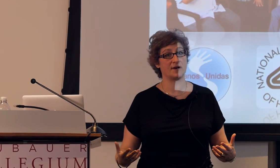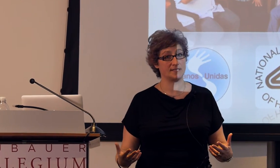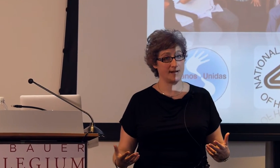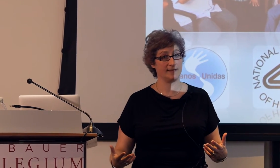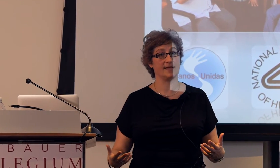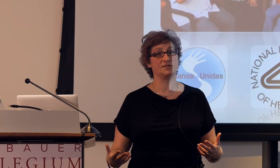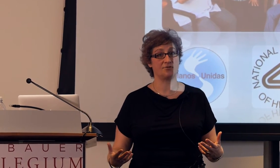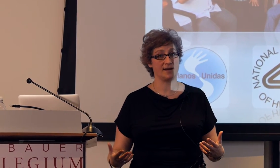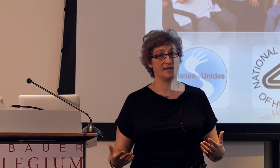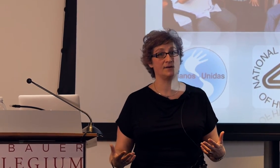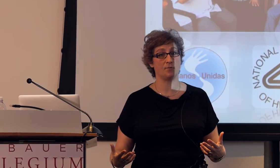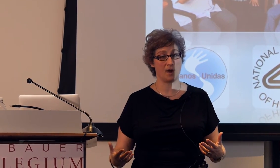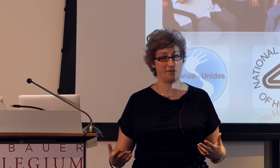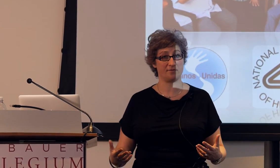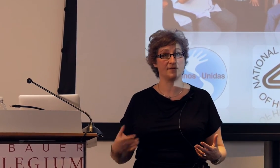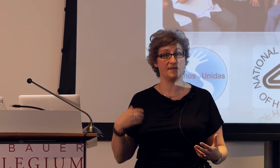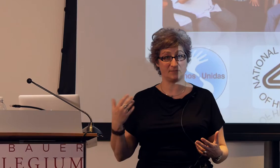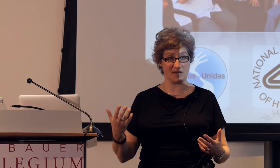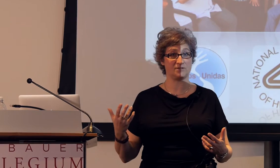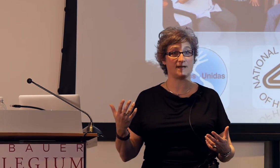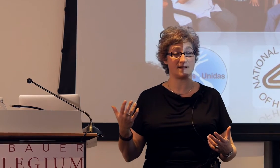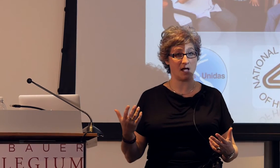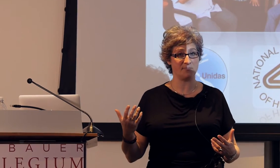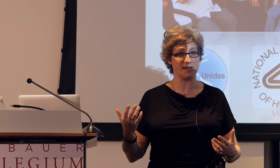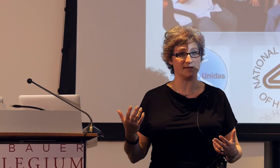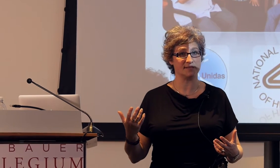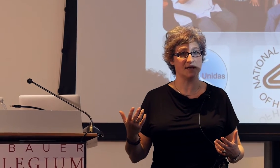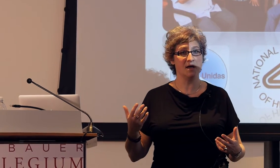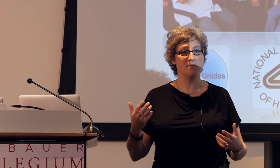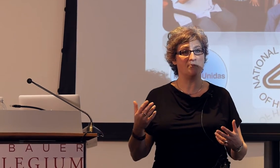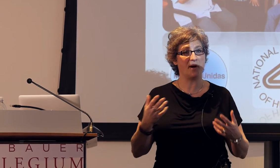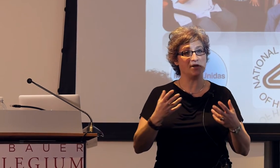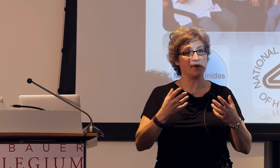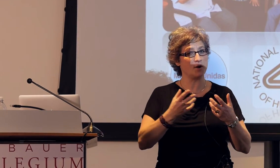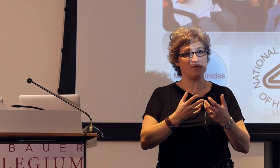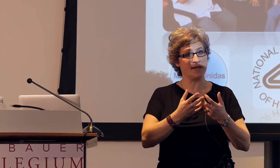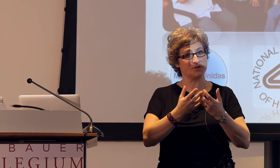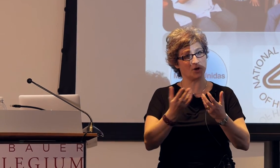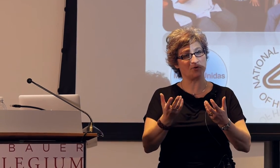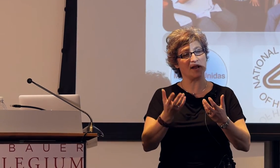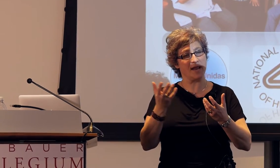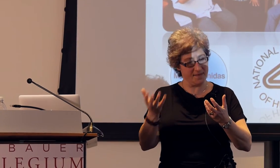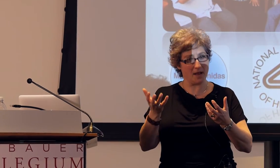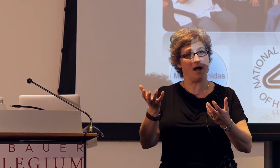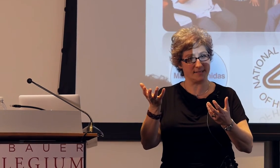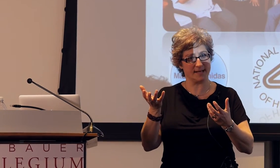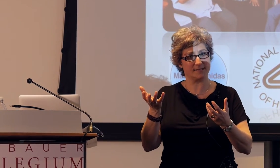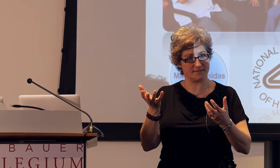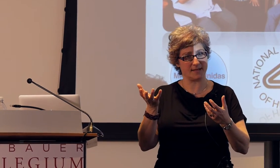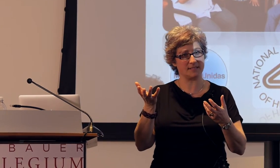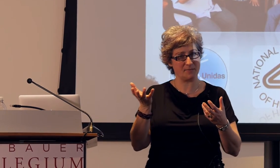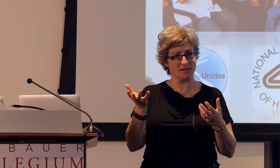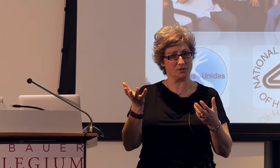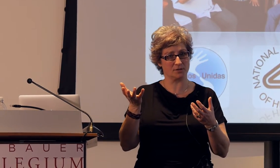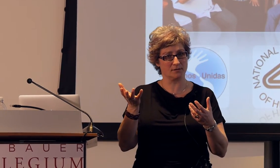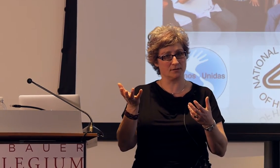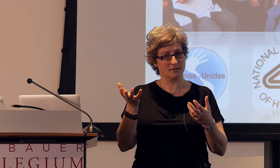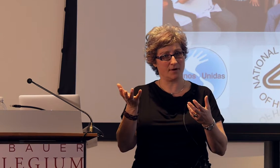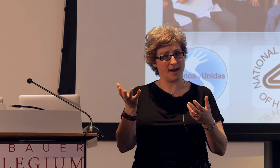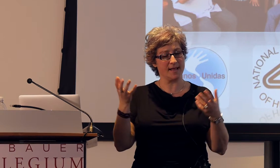is very tightly integrated with the speech that it accompanies but you can only interpret it in the context of that speech, right,